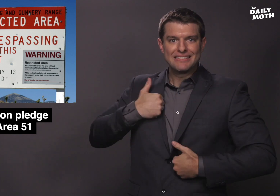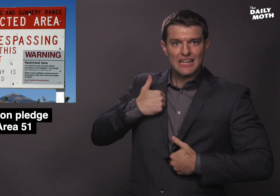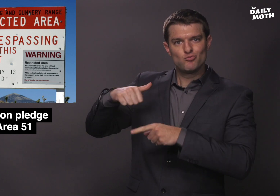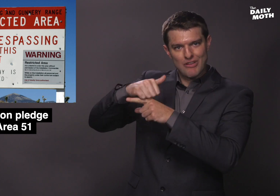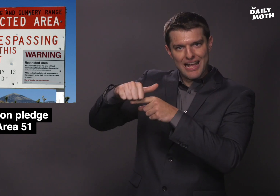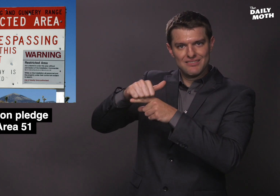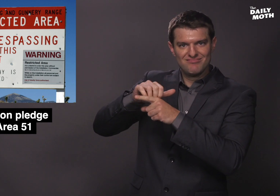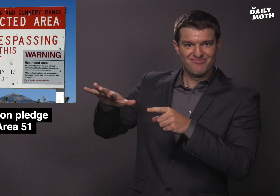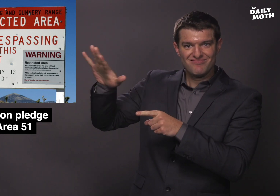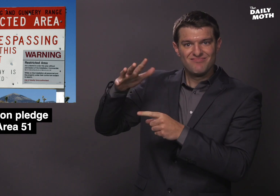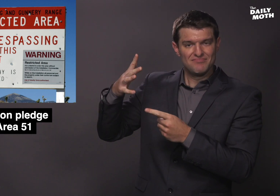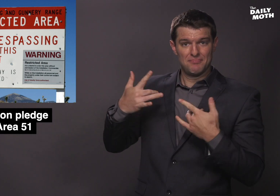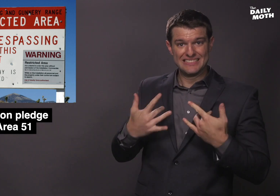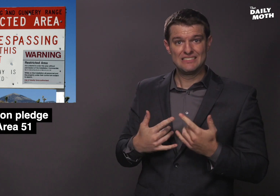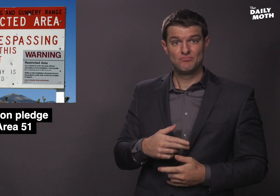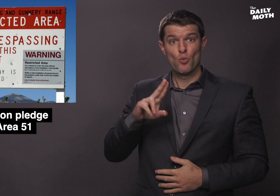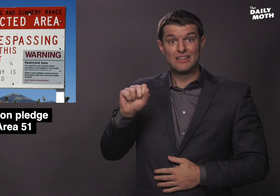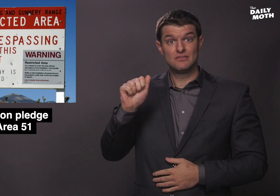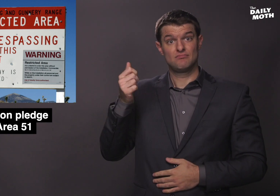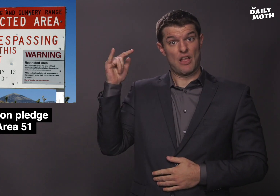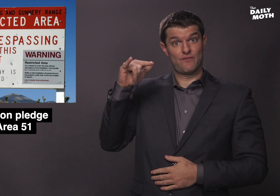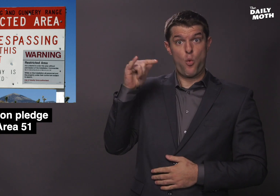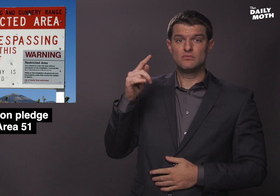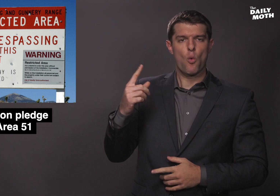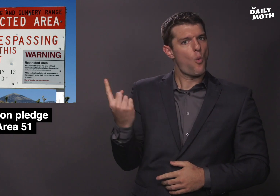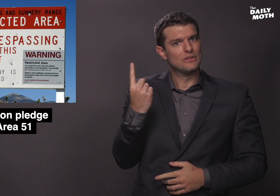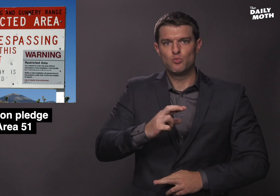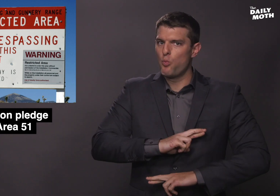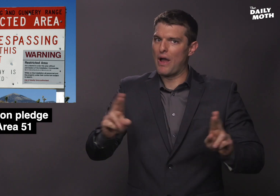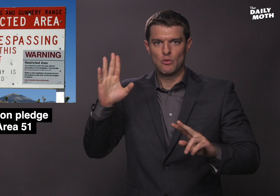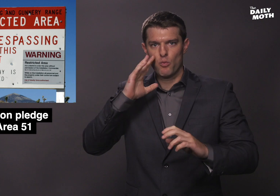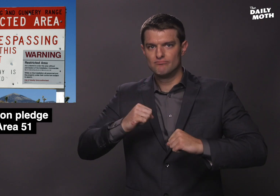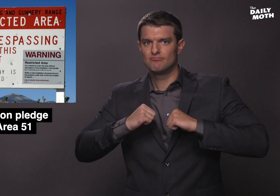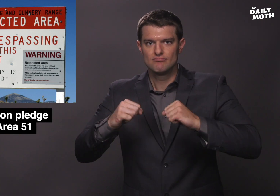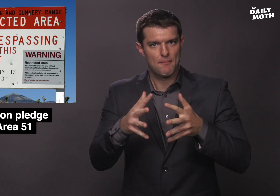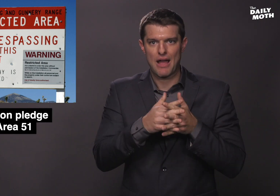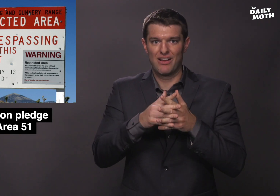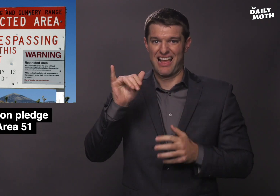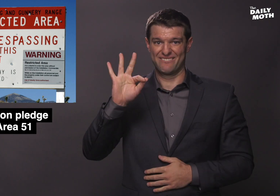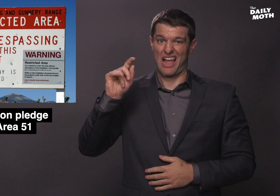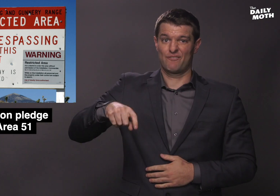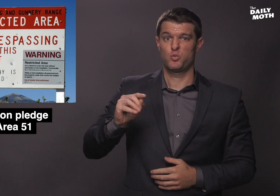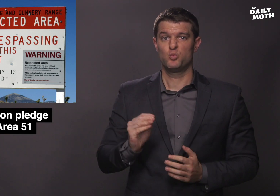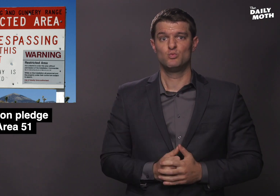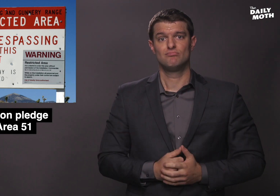military forces and that the US Air Force is always ready to protect America if necessary.